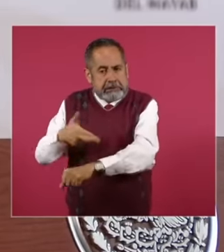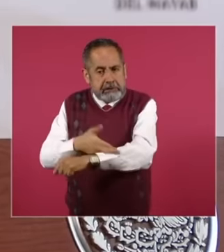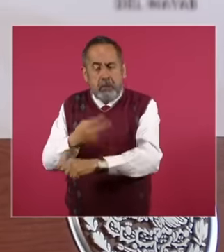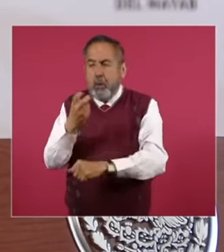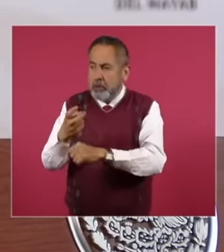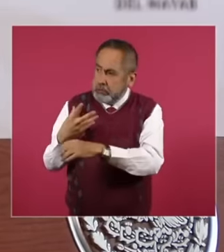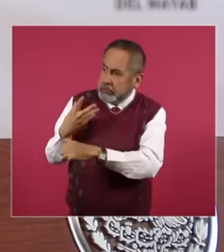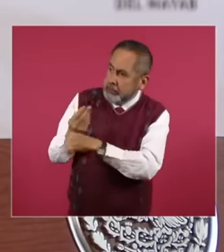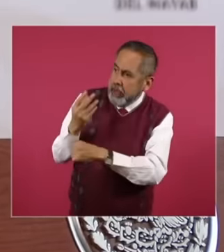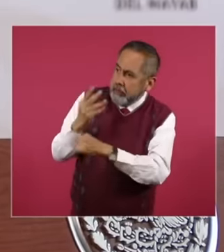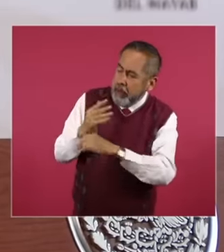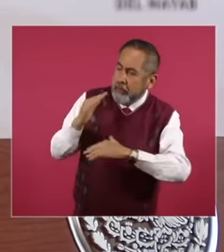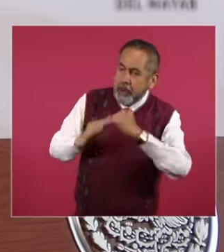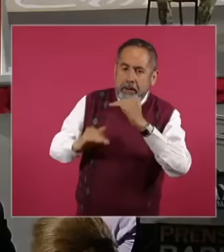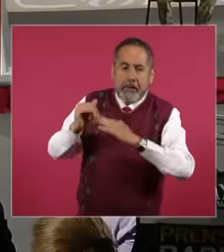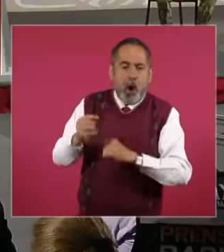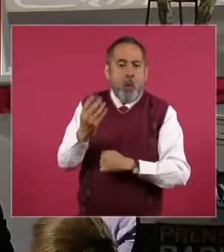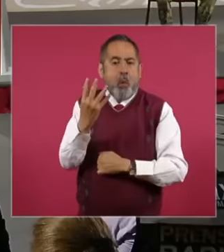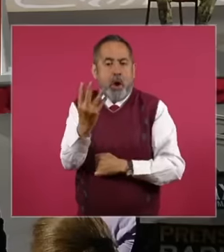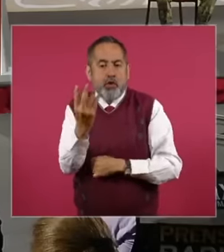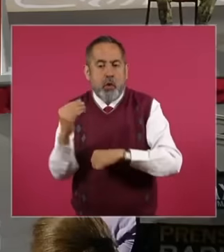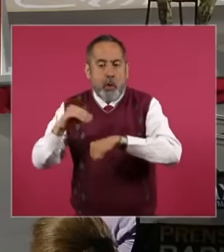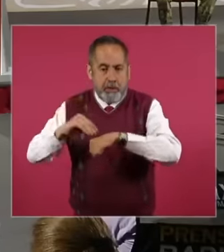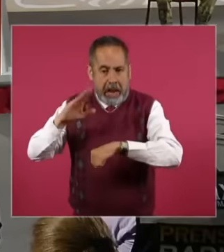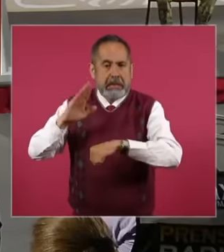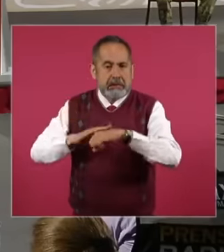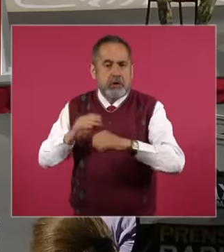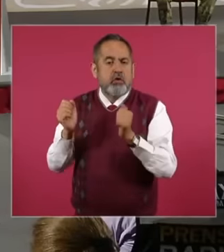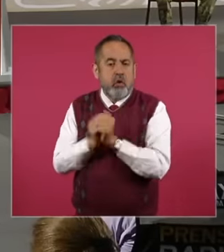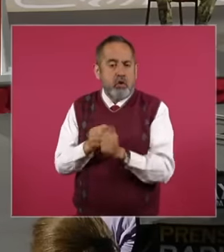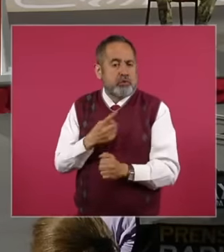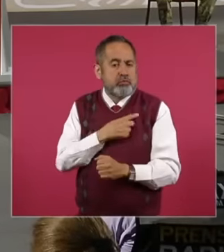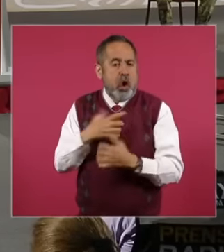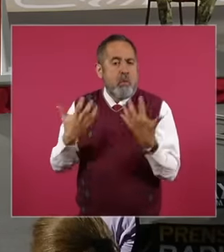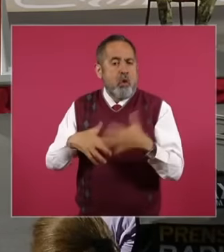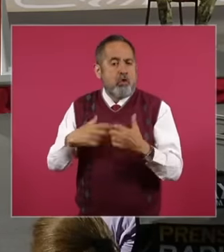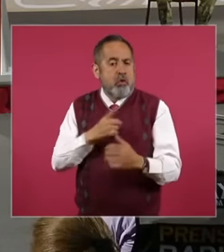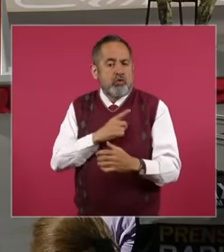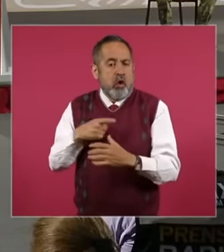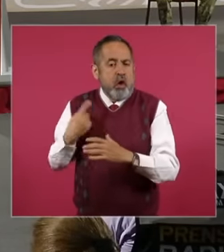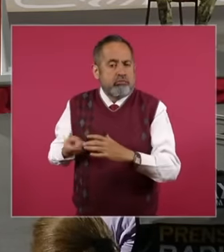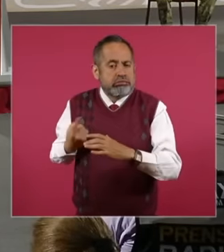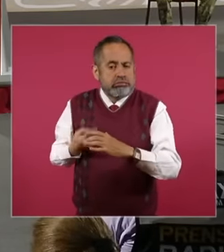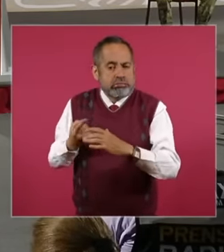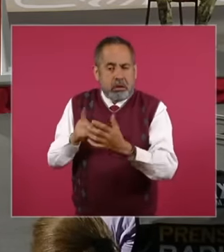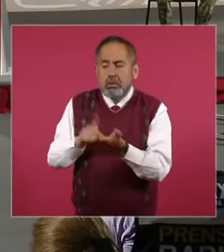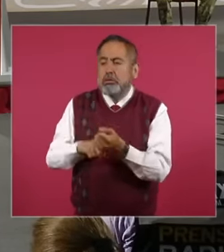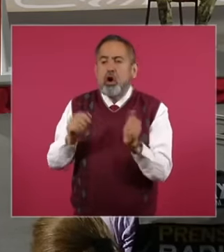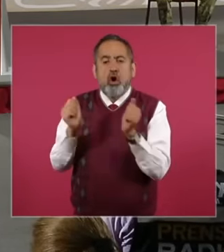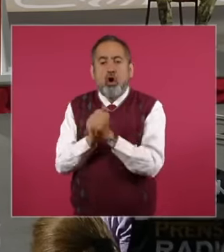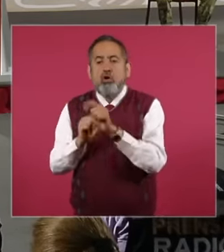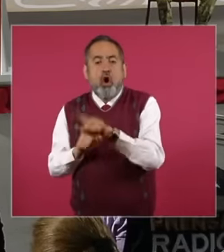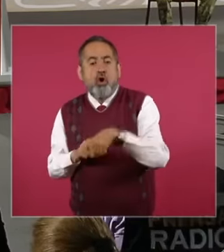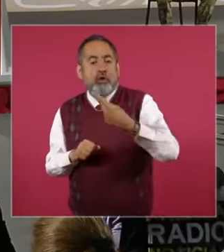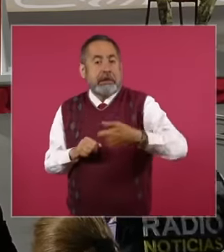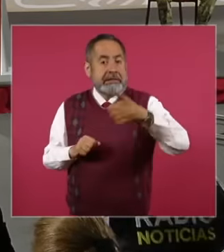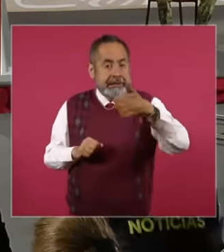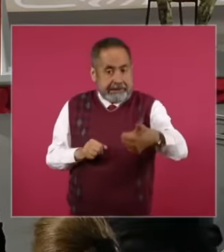naval construction of four self-propelled dredgers with six stationary dredgers with their support pushers